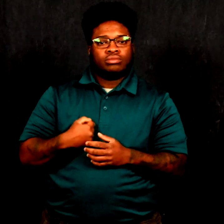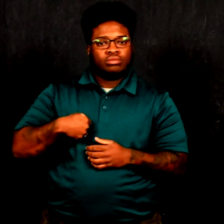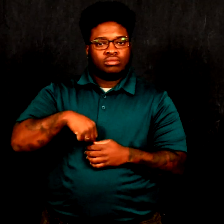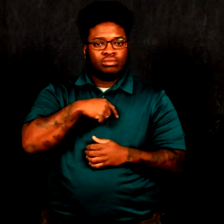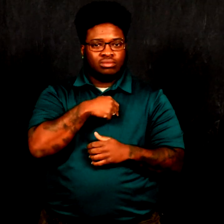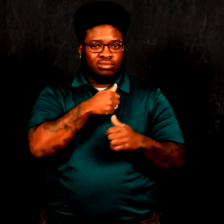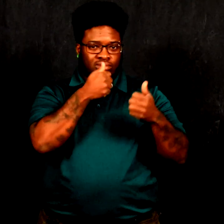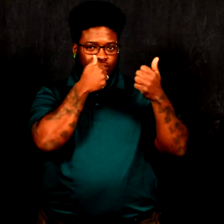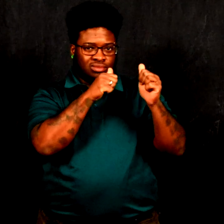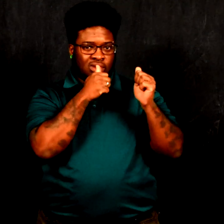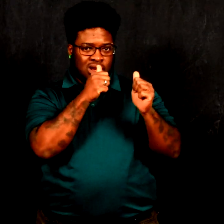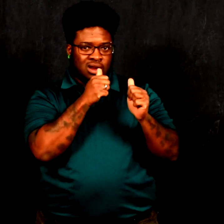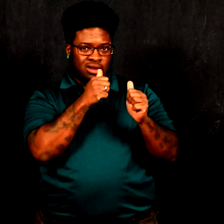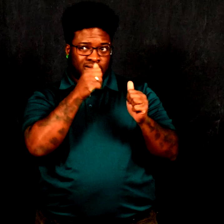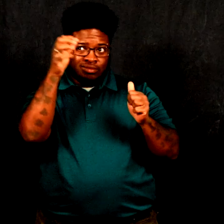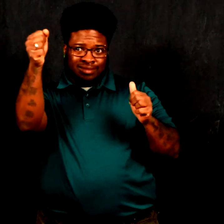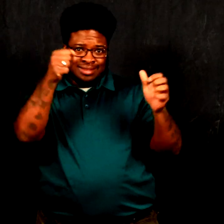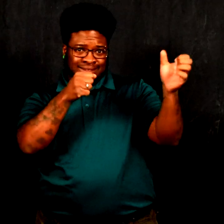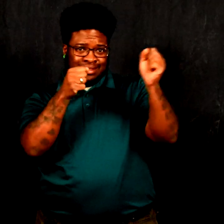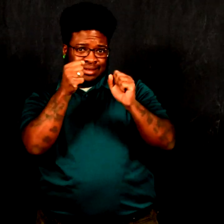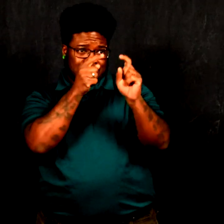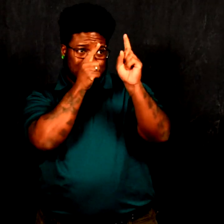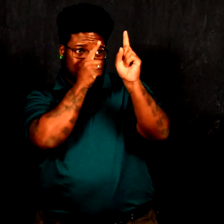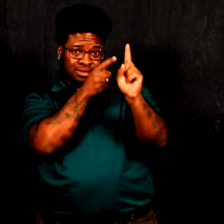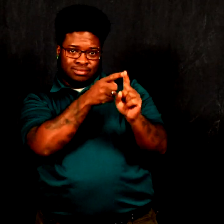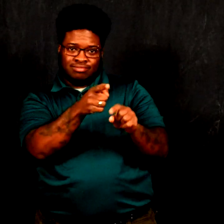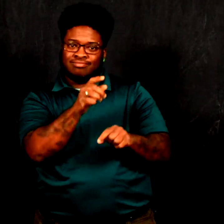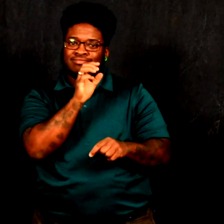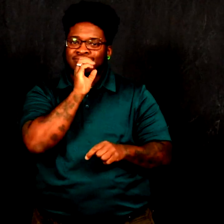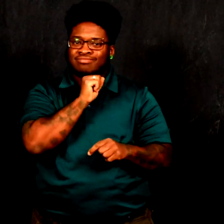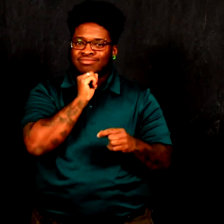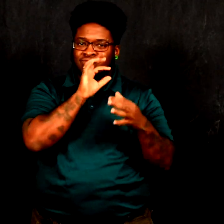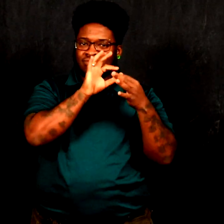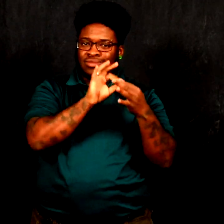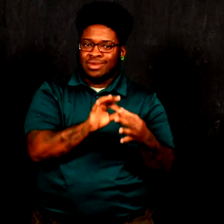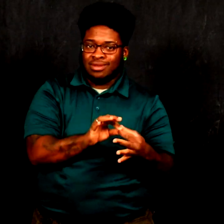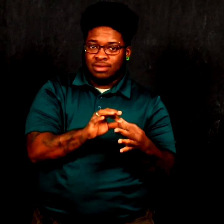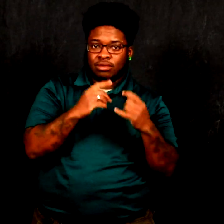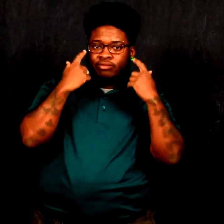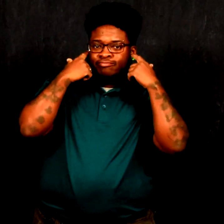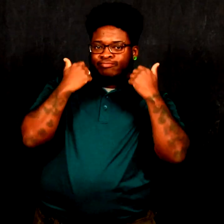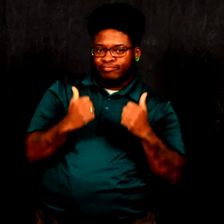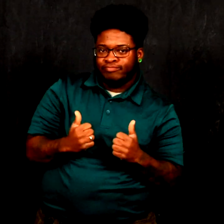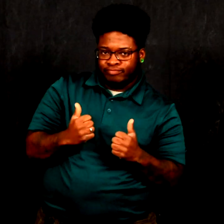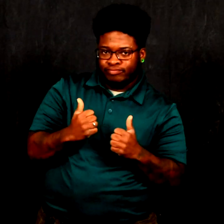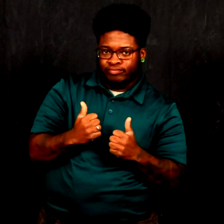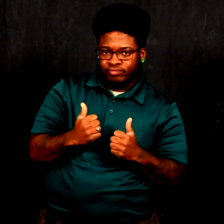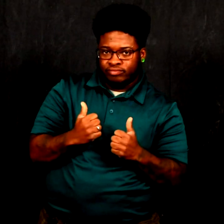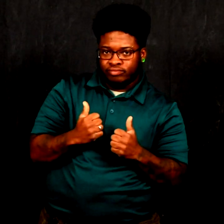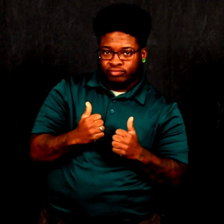We tried to get seniors with age-related hearing loss